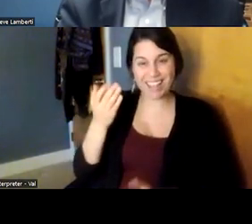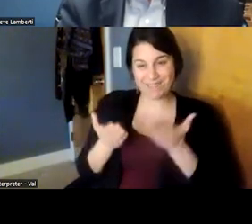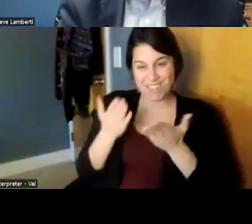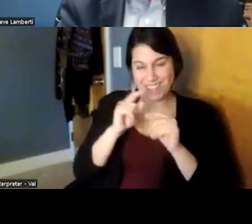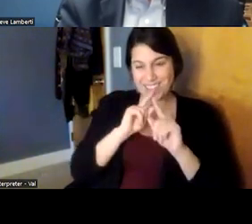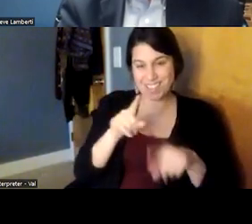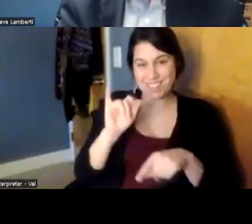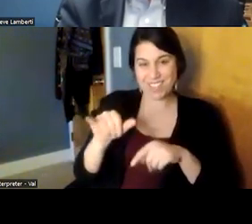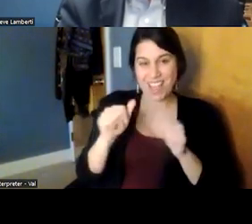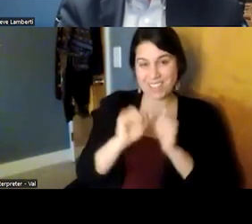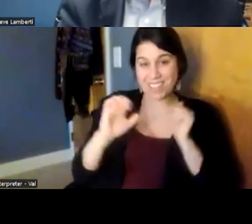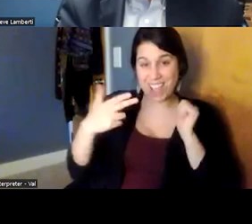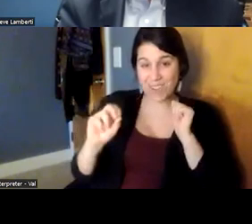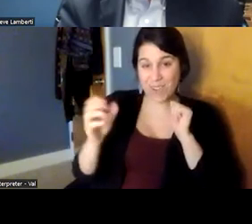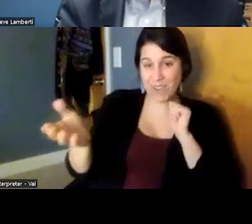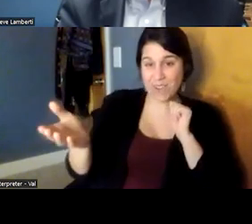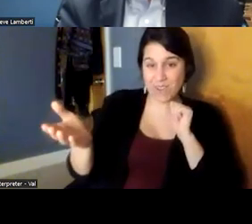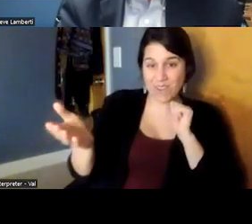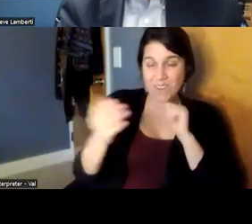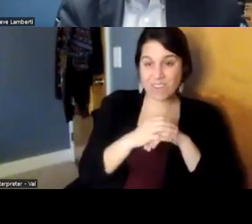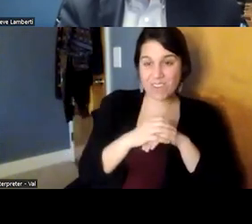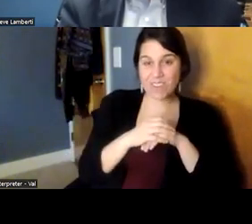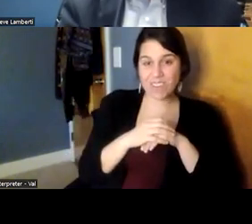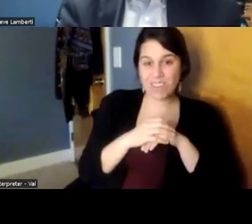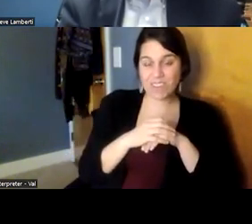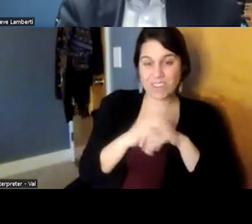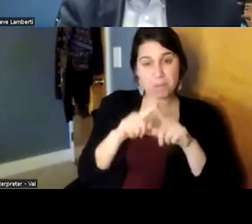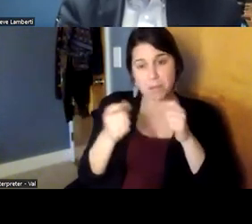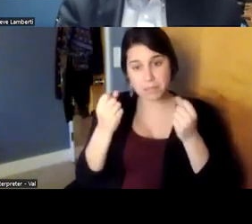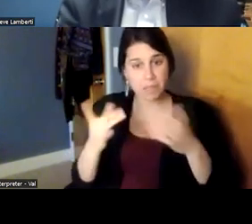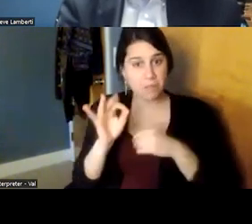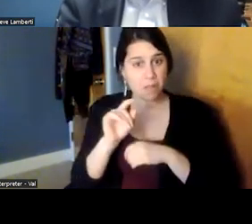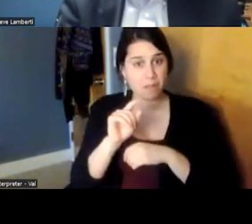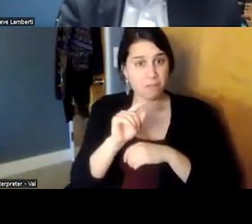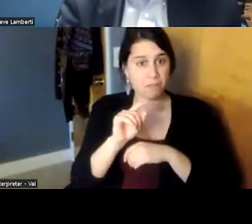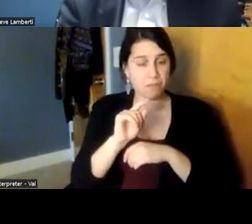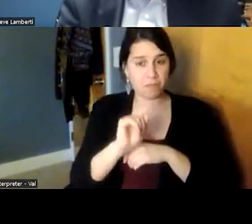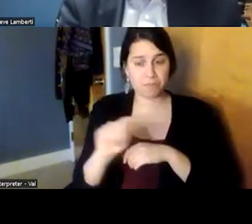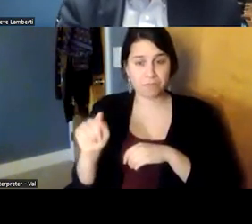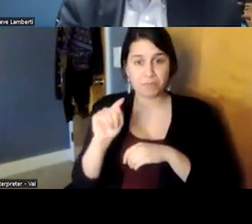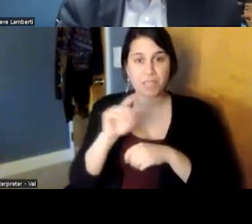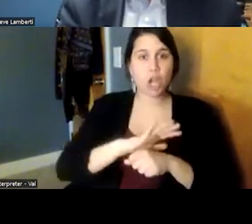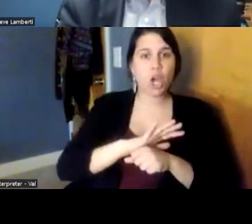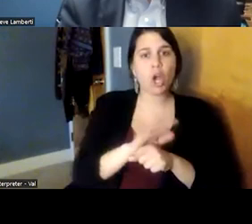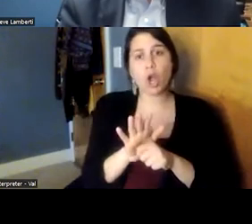with echo and uh but there you know certainly a number uh how should i say covid was a deep dive